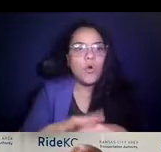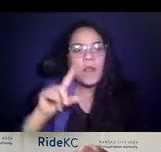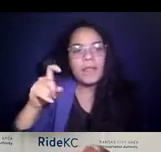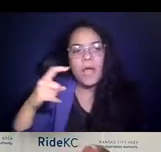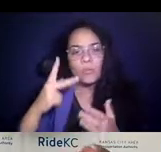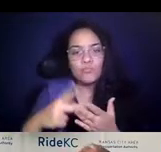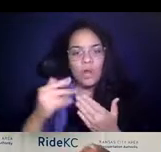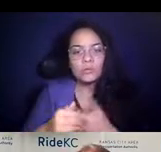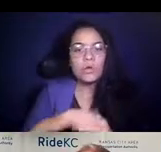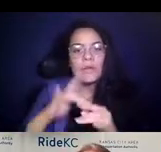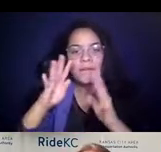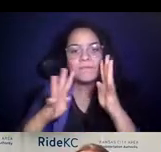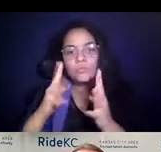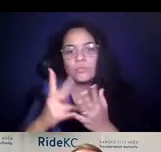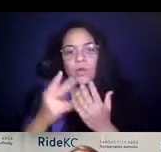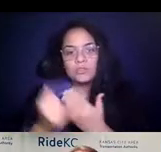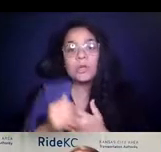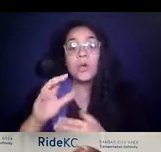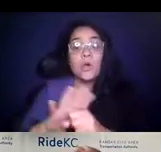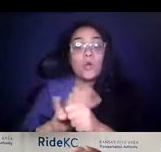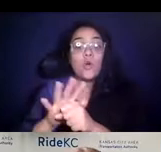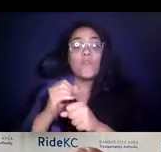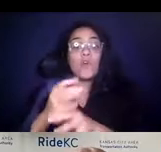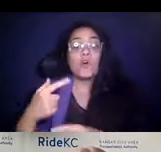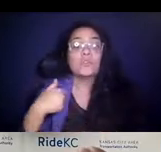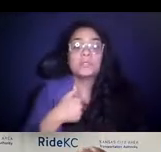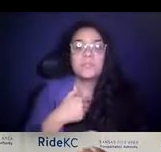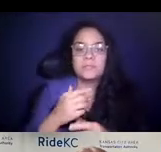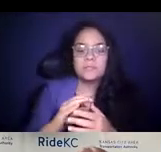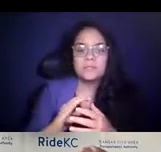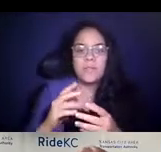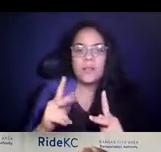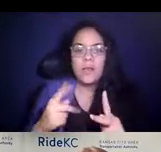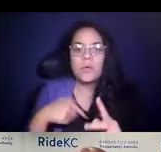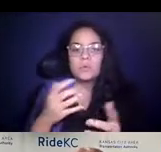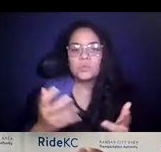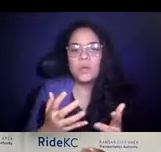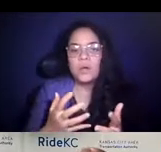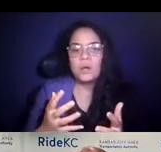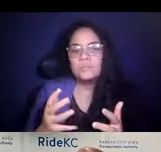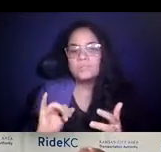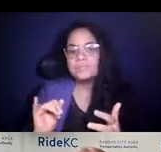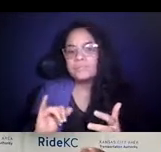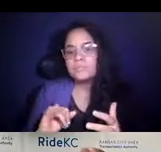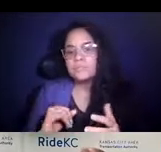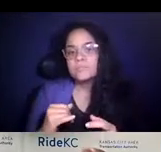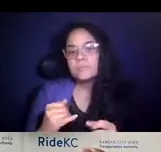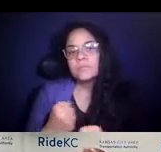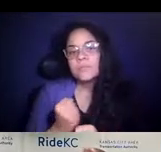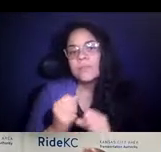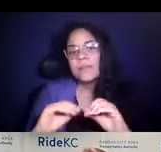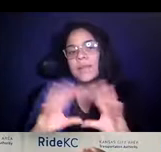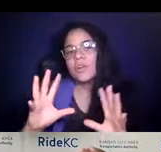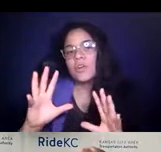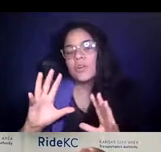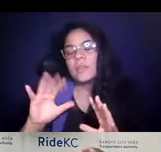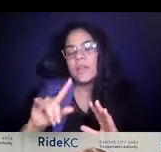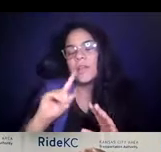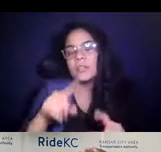14:58:37 What COVID has allowed us to do is it's crystallized the question "why."